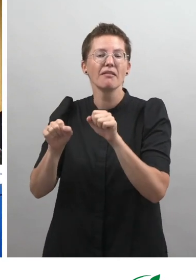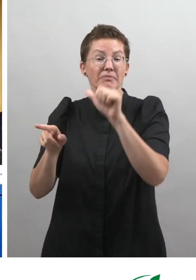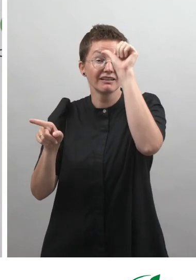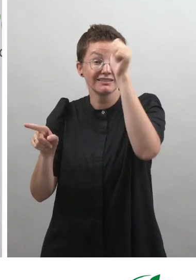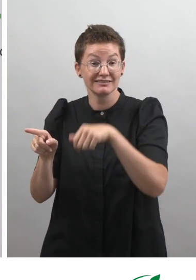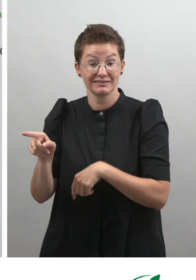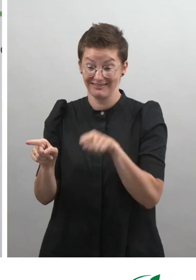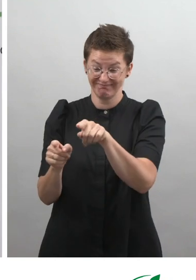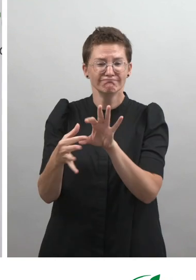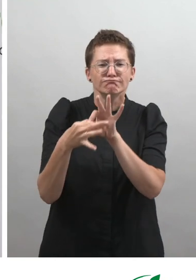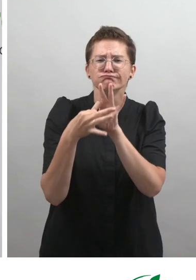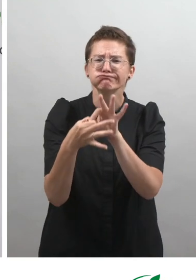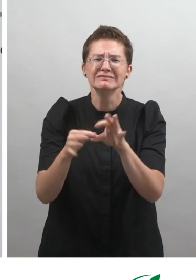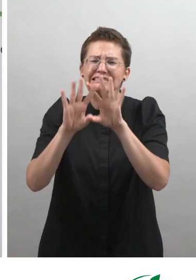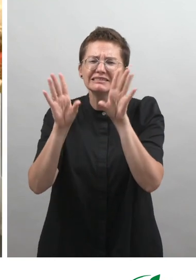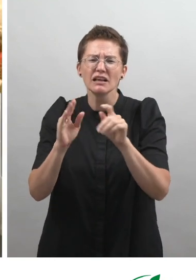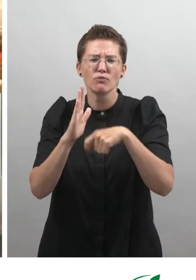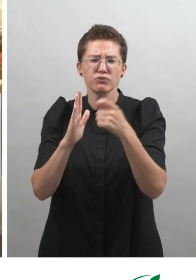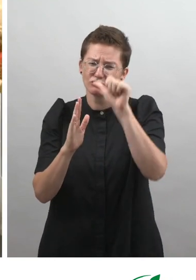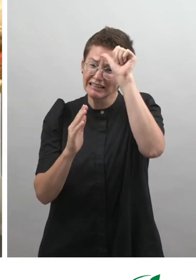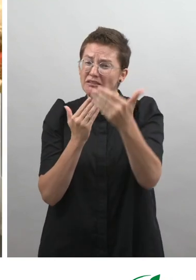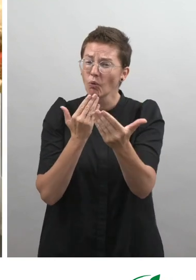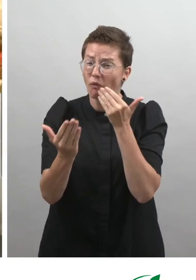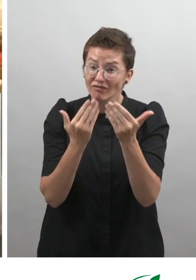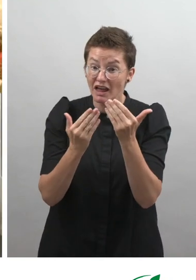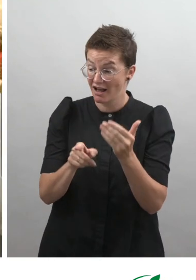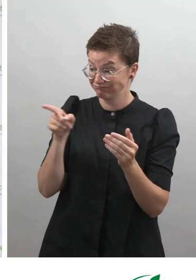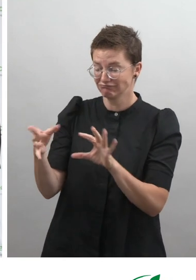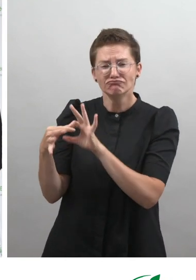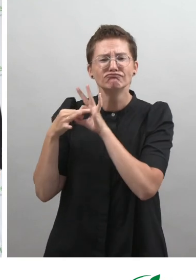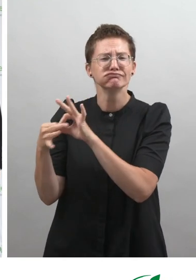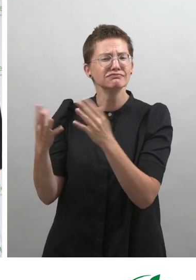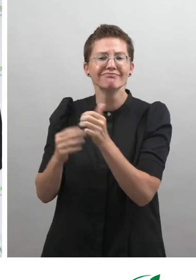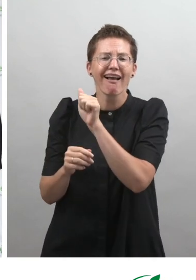With Youth4Jobs we are working on the Zero Project India Conference. And with EnAble India we are working